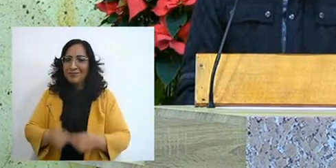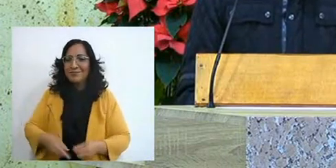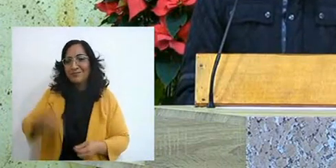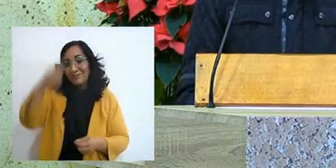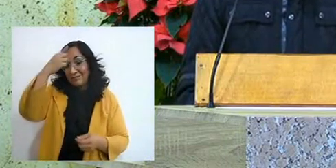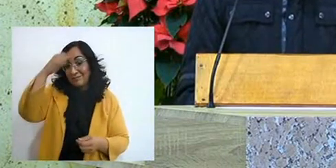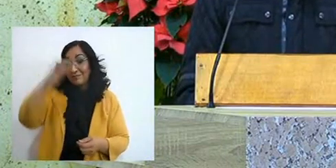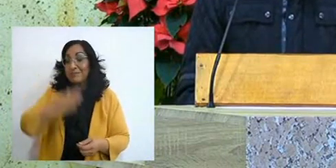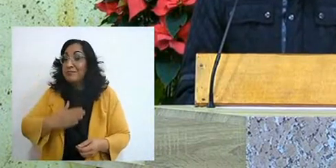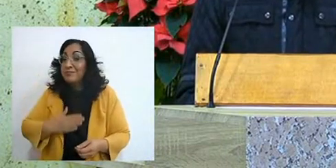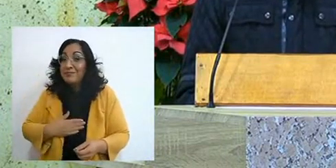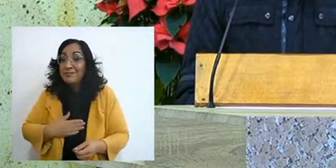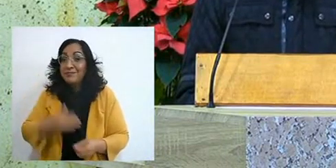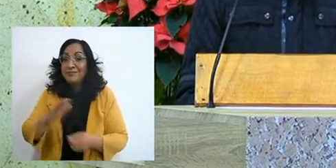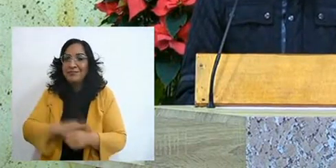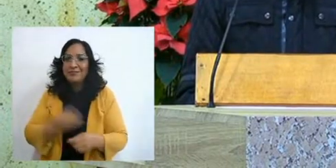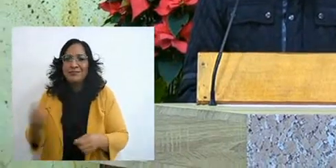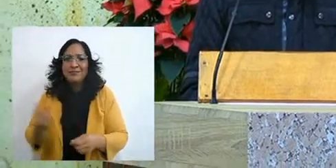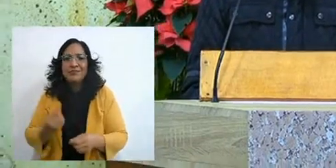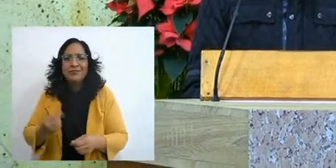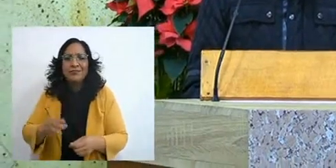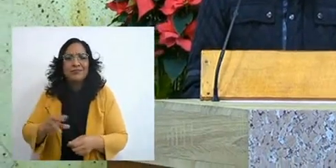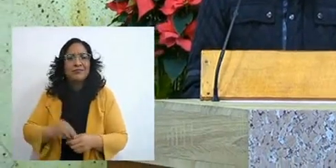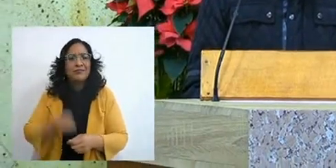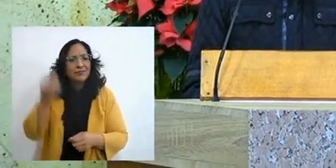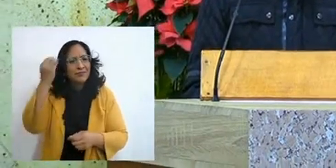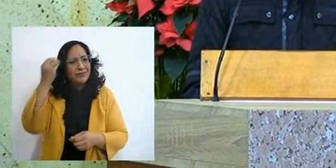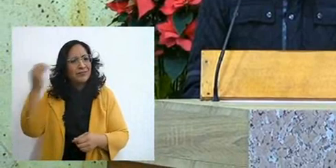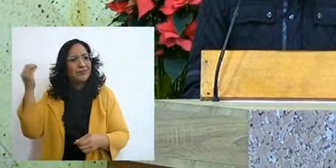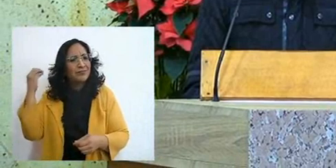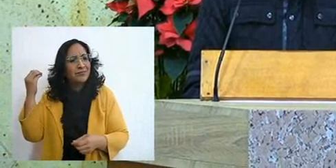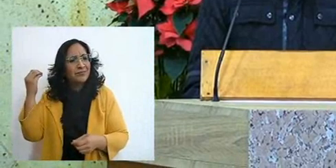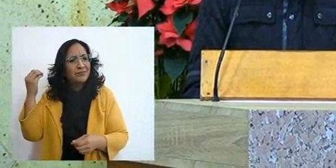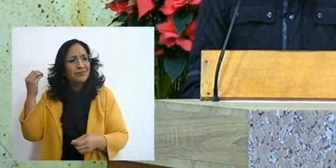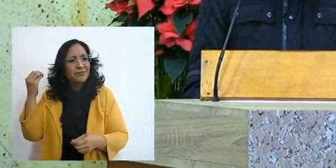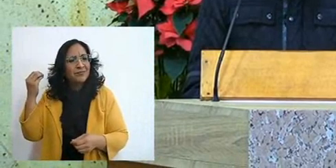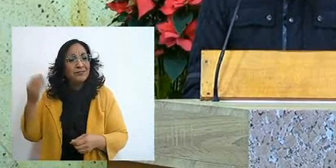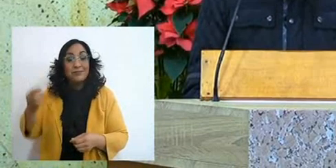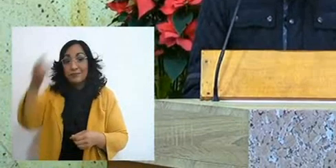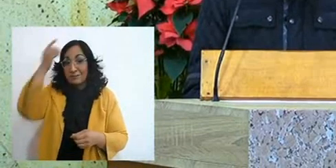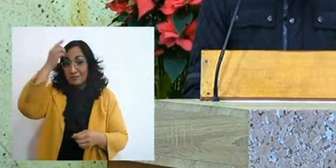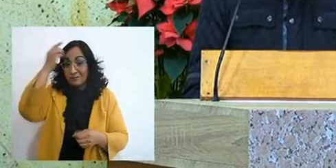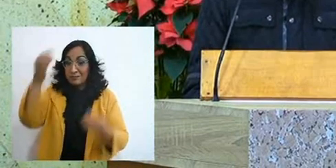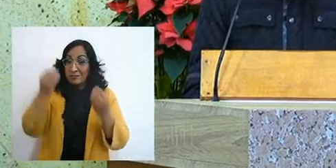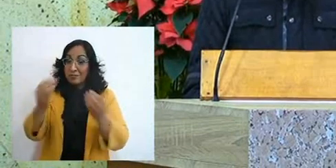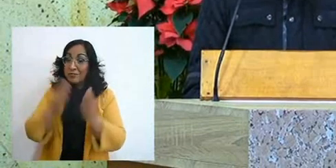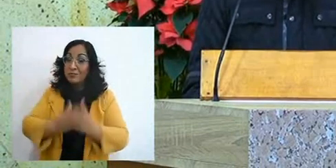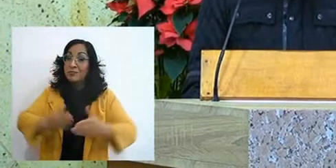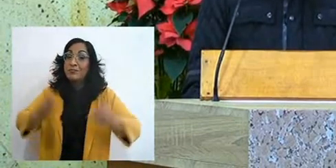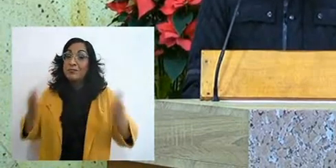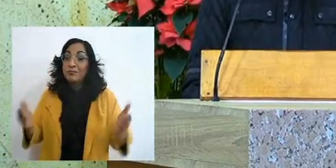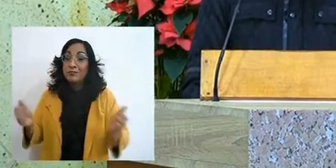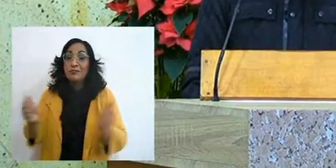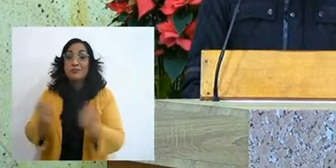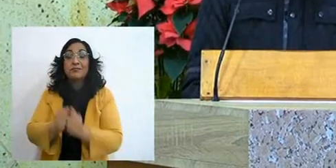because I have forgotten how many, how great the Lord has been with me and my family,